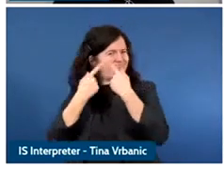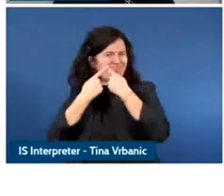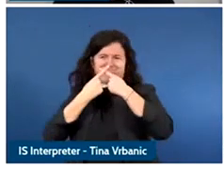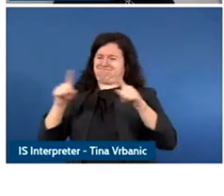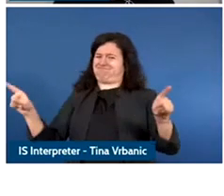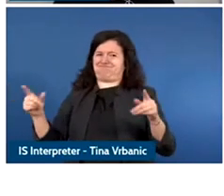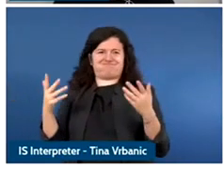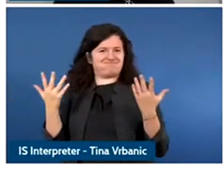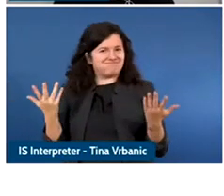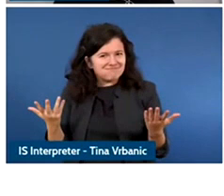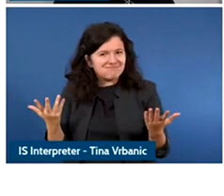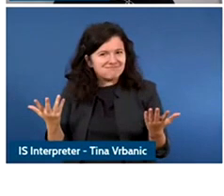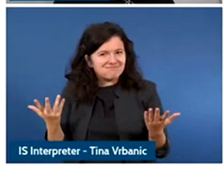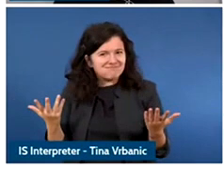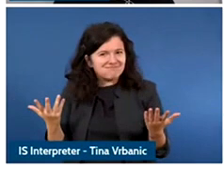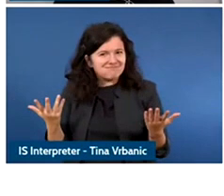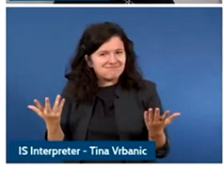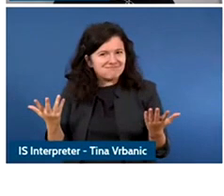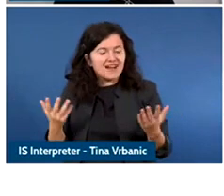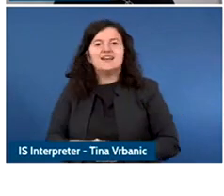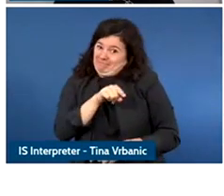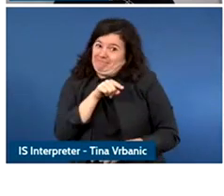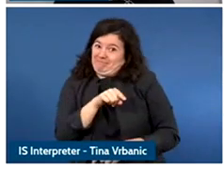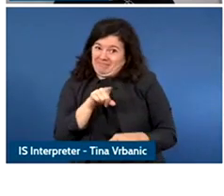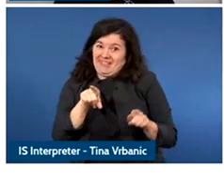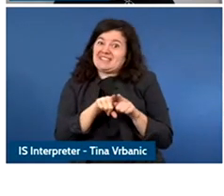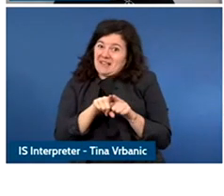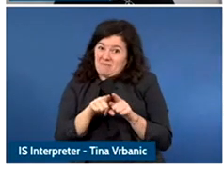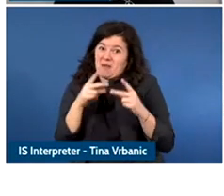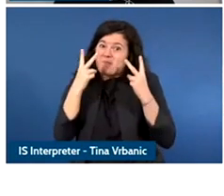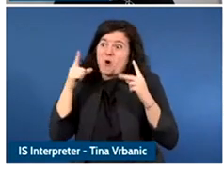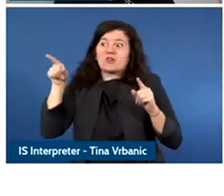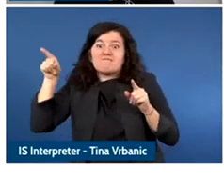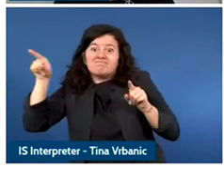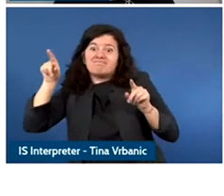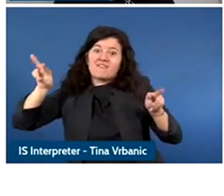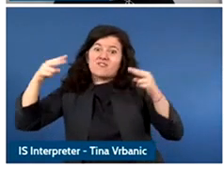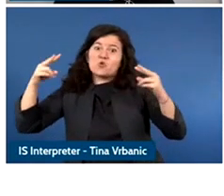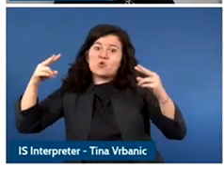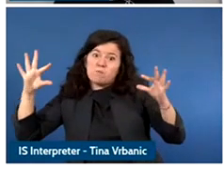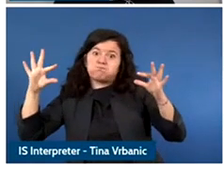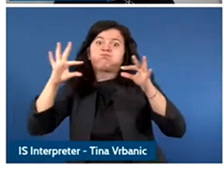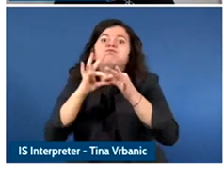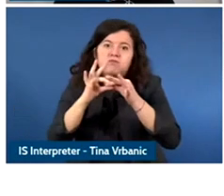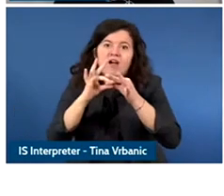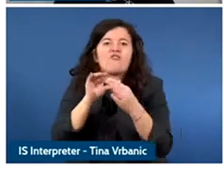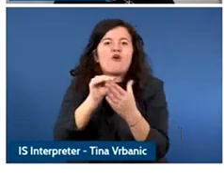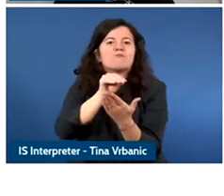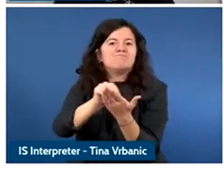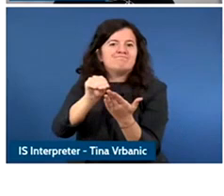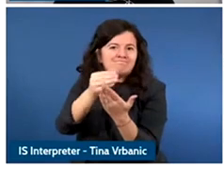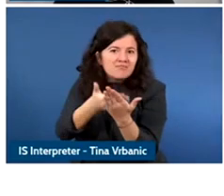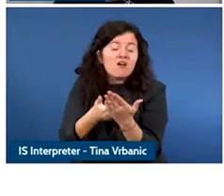important to close this gap both in the world of research and policy making.